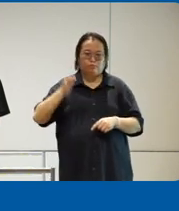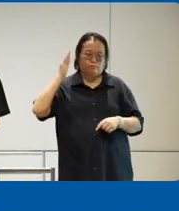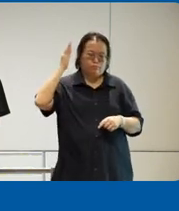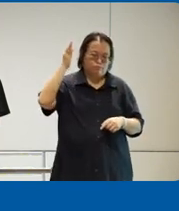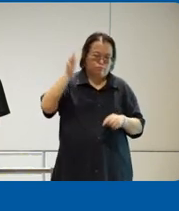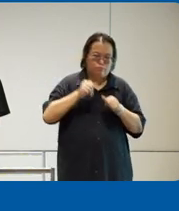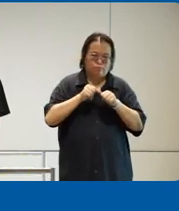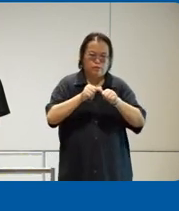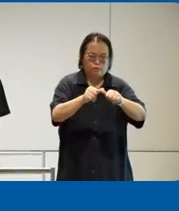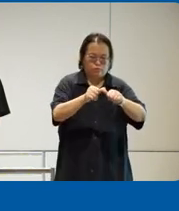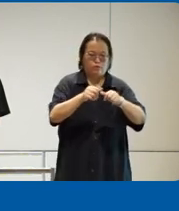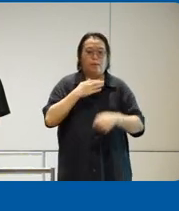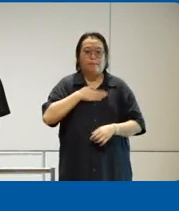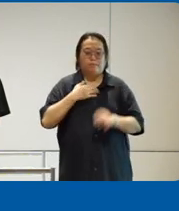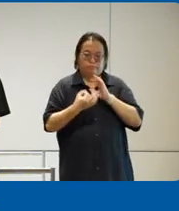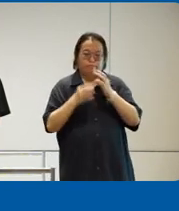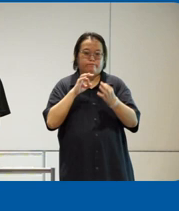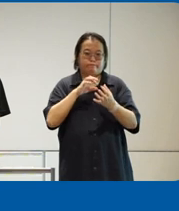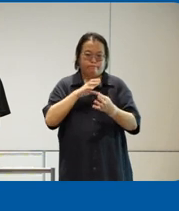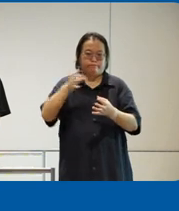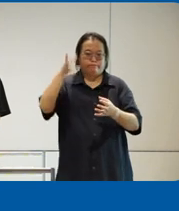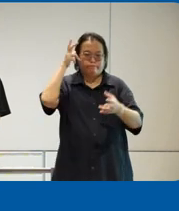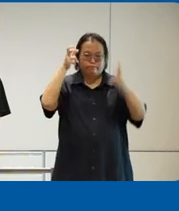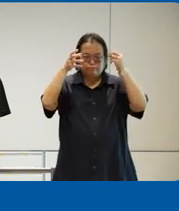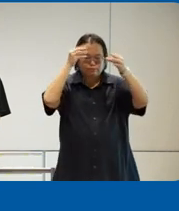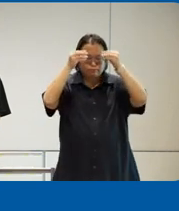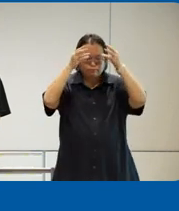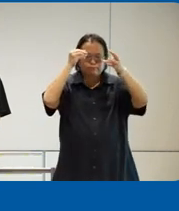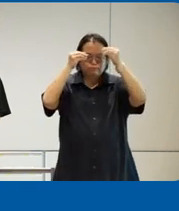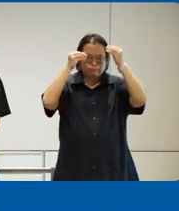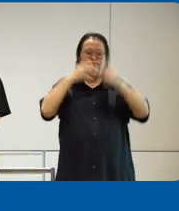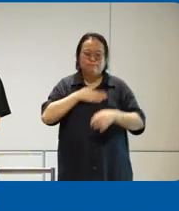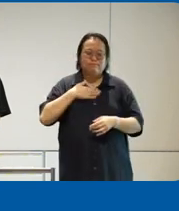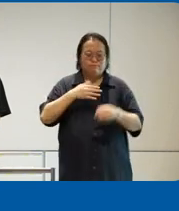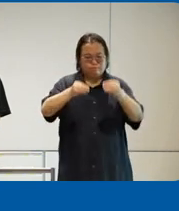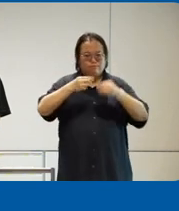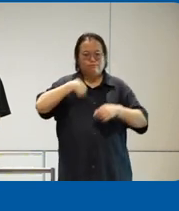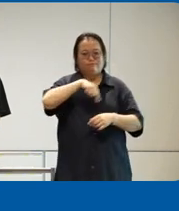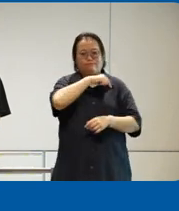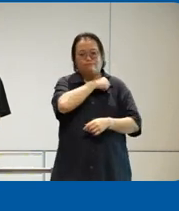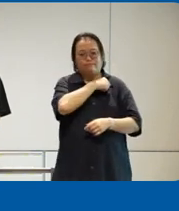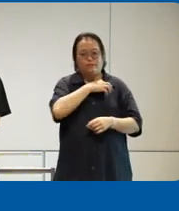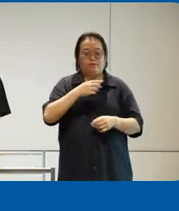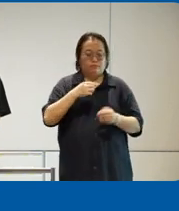feedback and happy to take as we go forward um uh you know um developing and improving our products